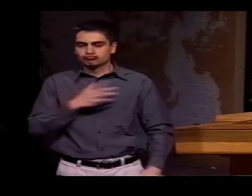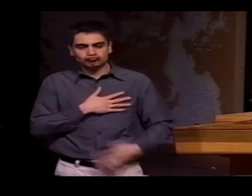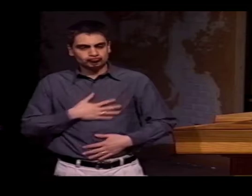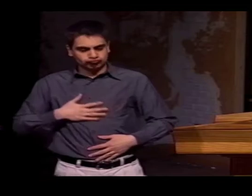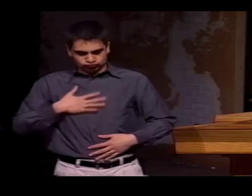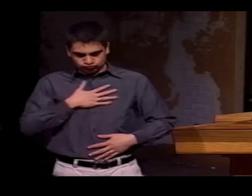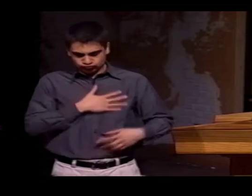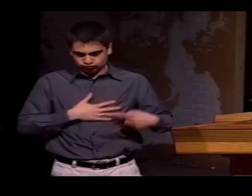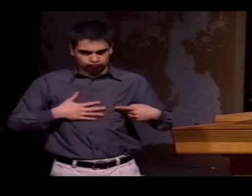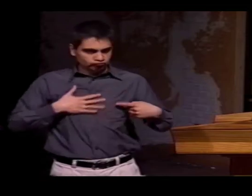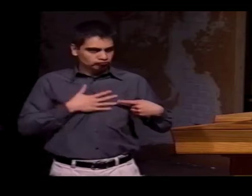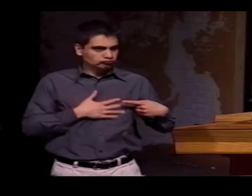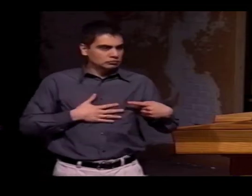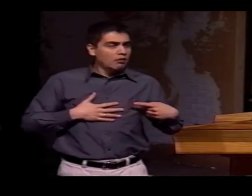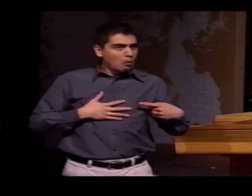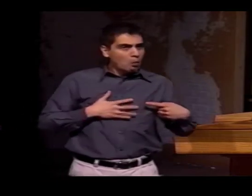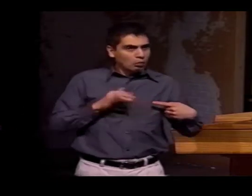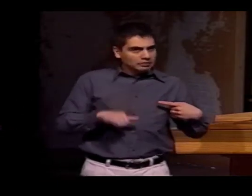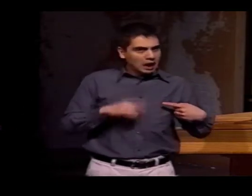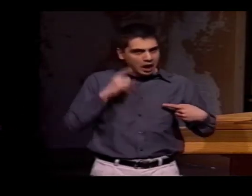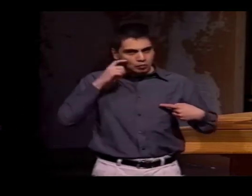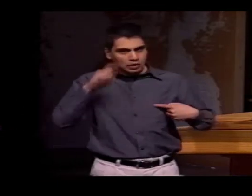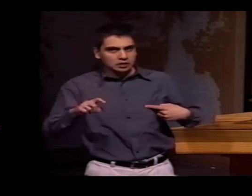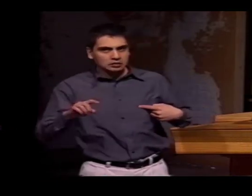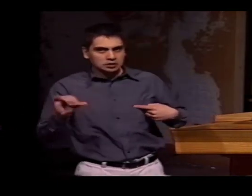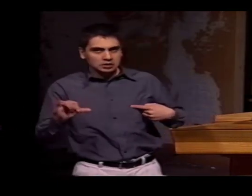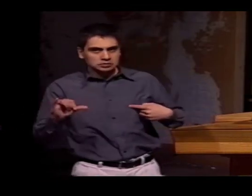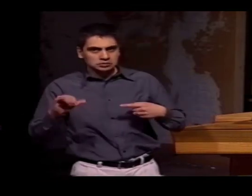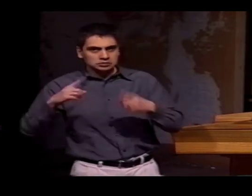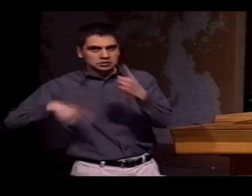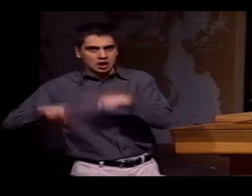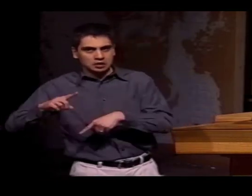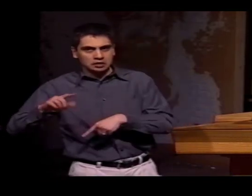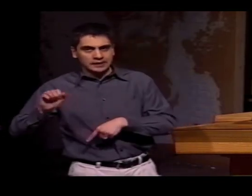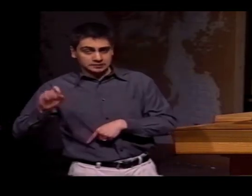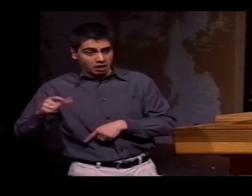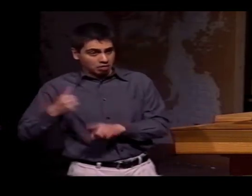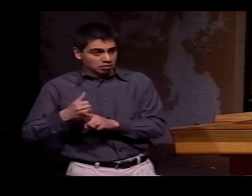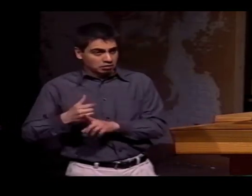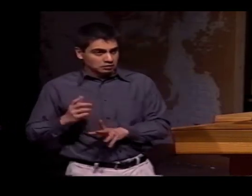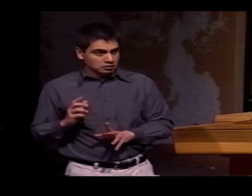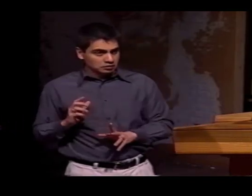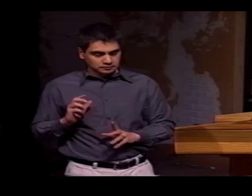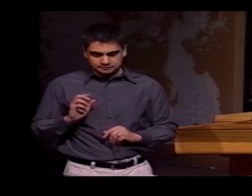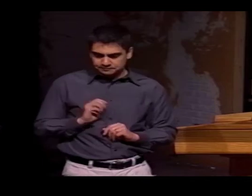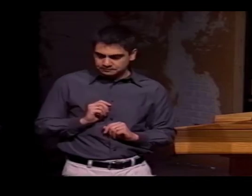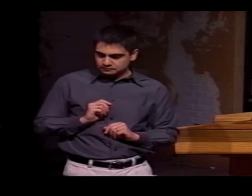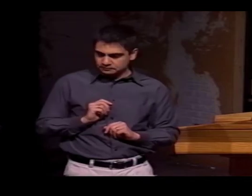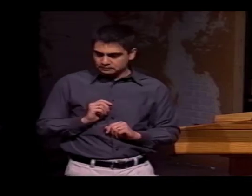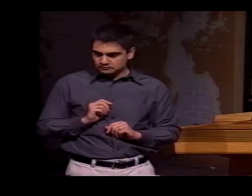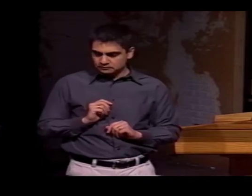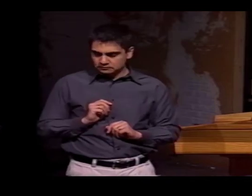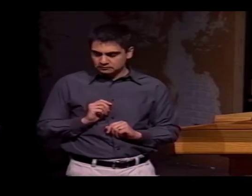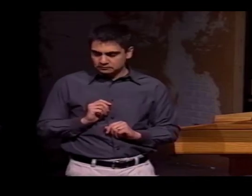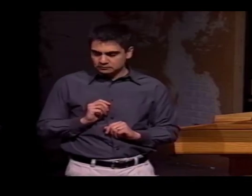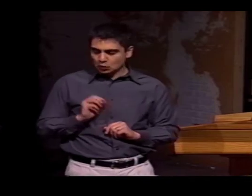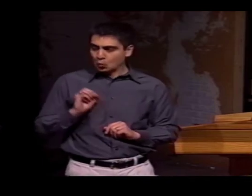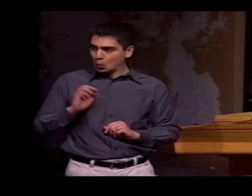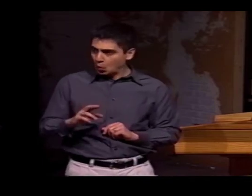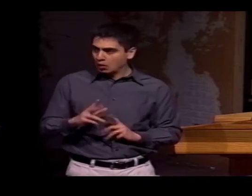FOR EXAMPLE, BACK TO THE SIGN "ENJOY." THAT WAS SOMETHING THAT I RECOGNIZED QUITE QUICKLY AS AN ASL SIGN.